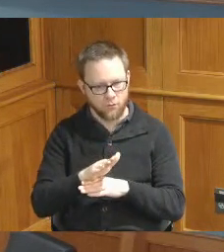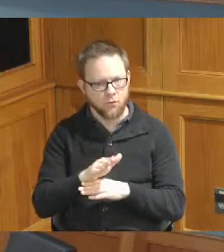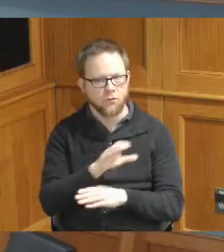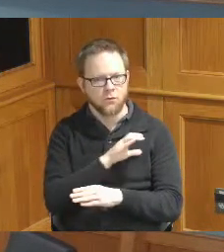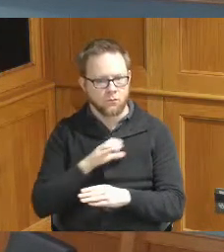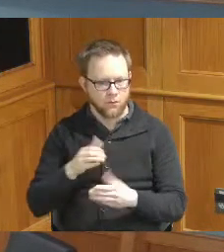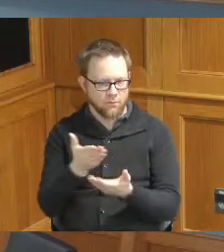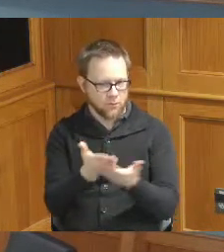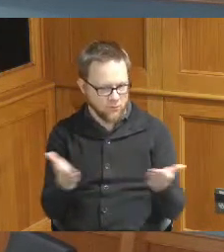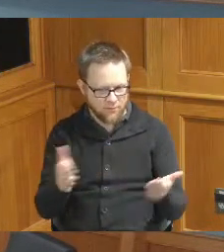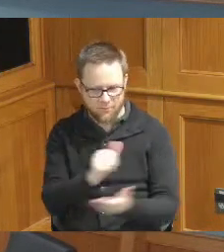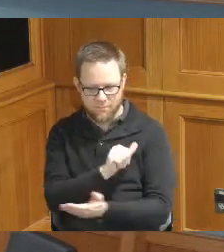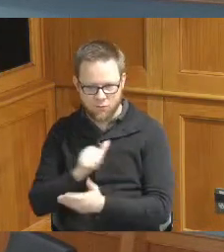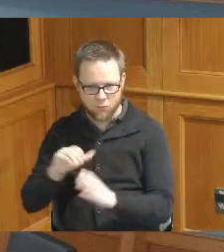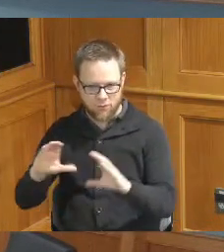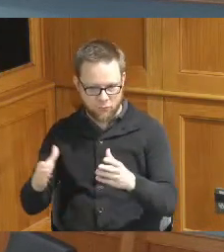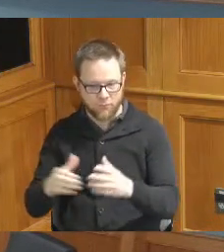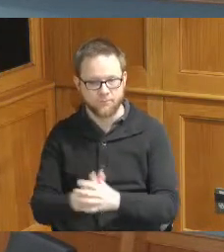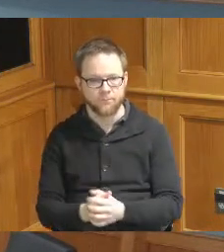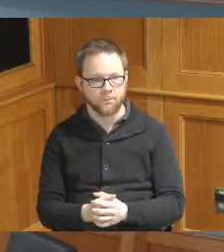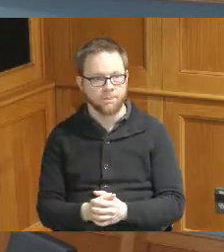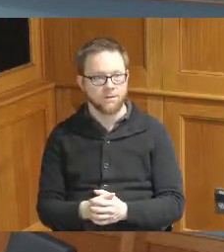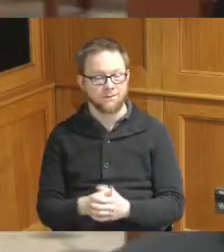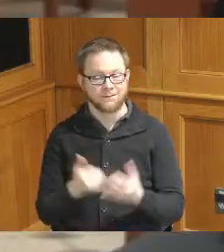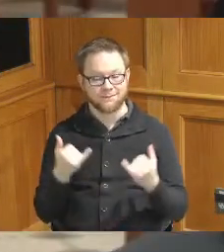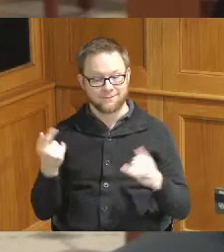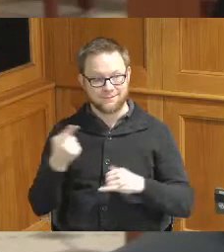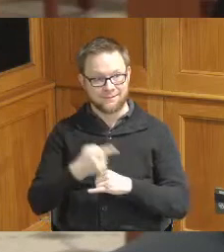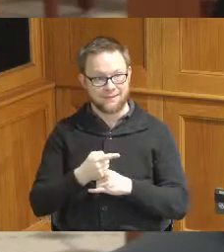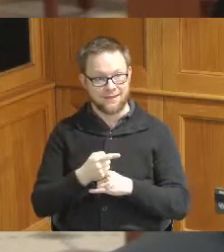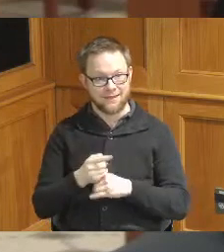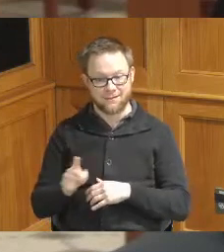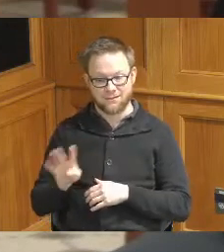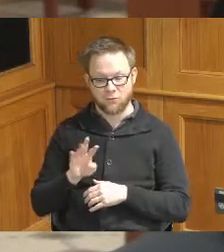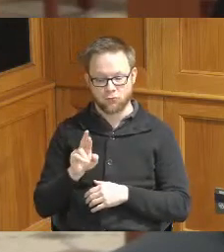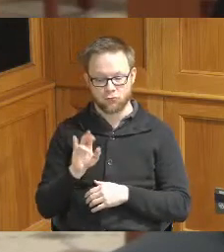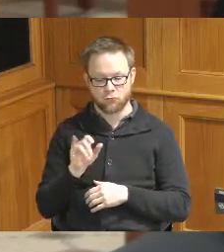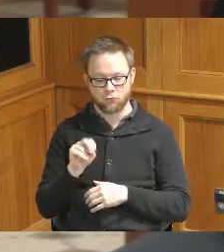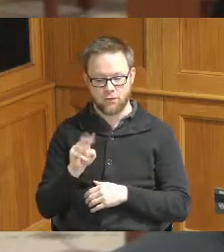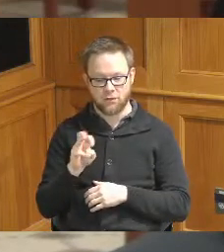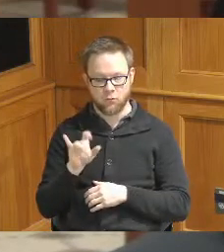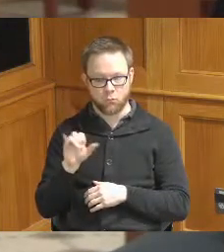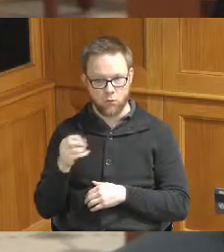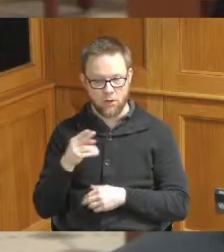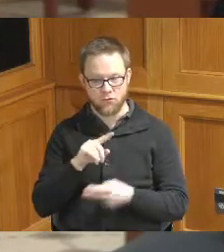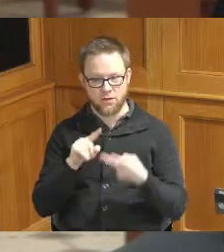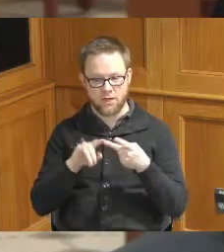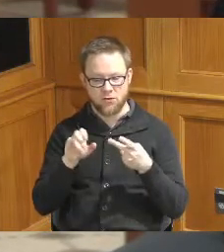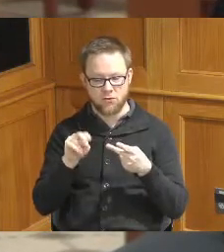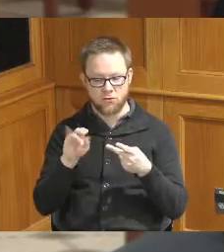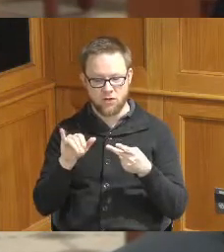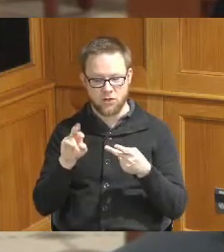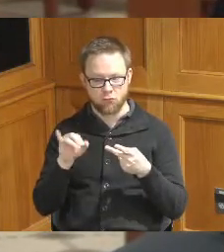the Administration I have here with me today Ryan Welsh and Jenny Richmond are Deputy Directors and